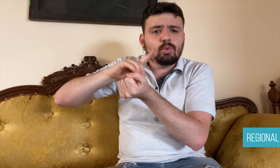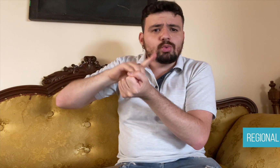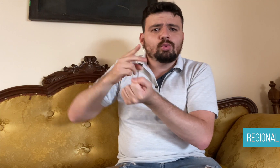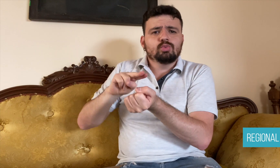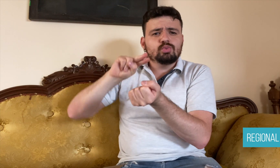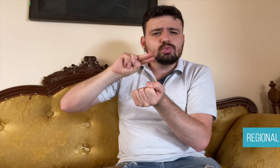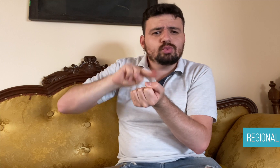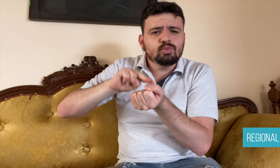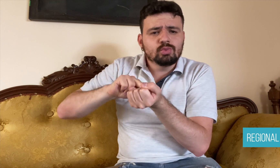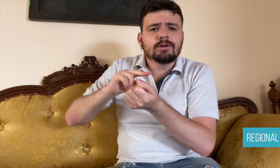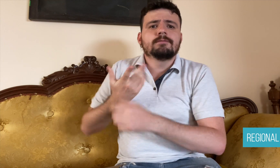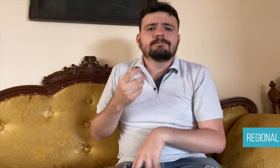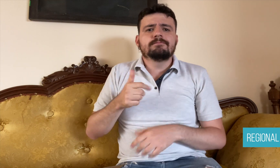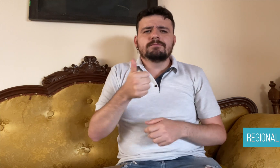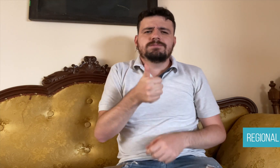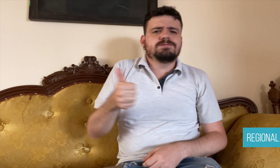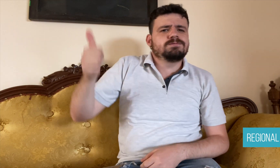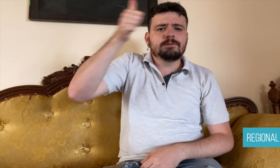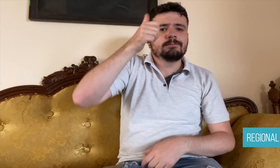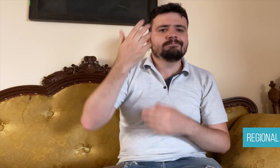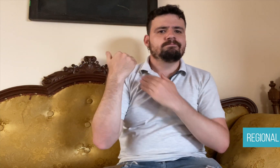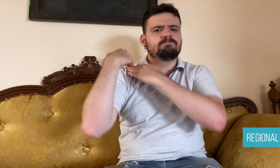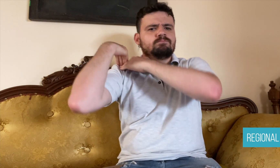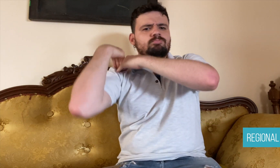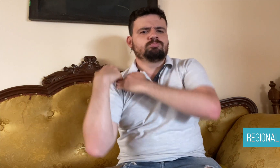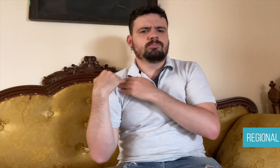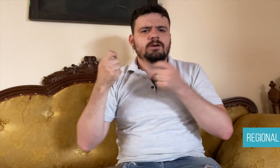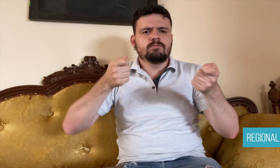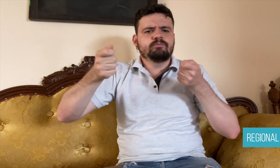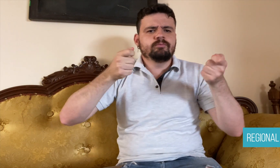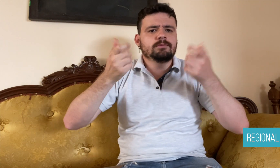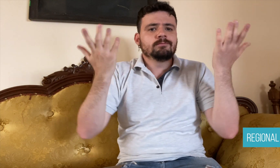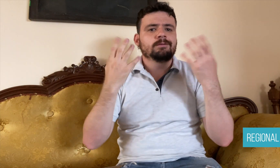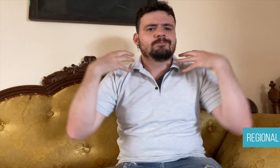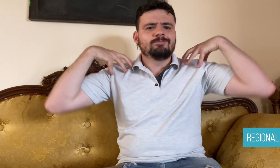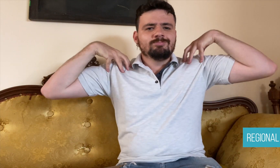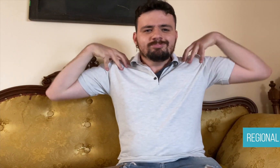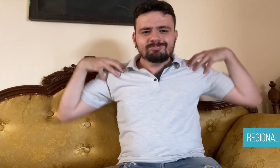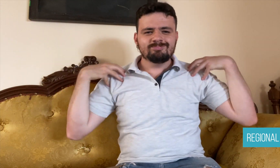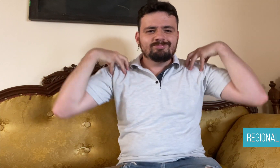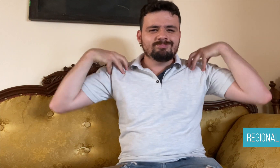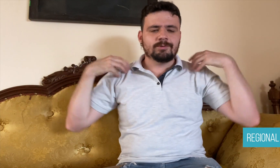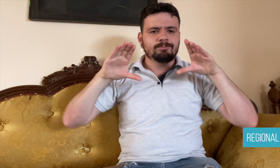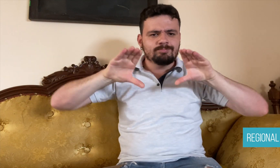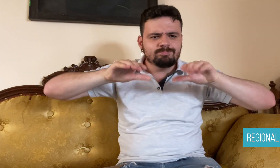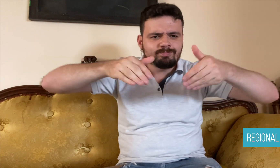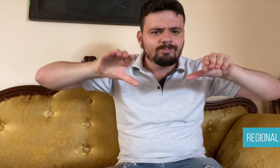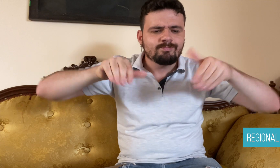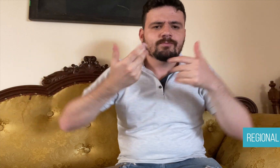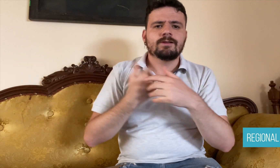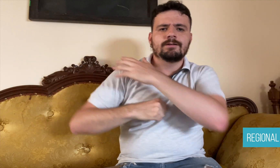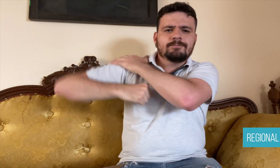worked together on a new project. They established